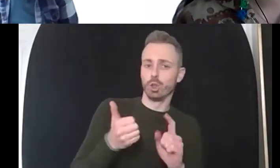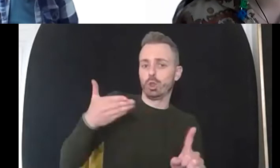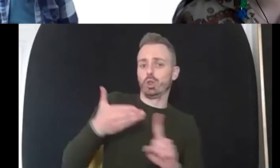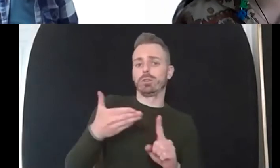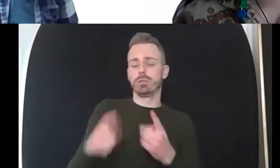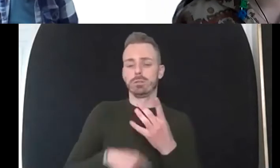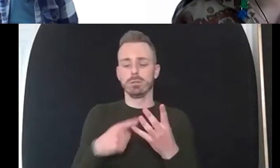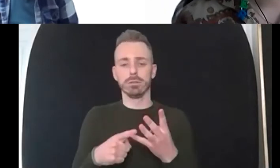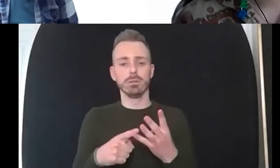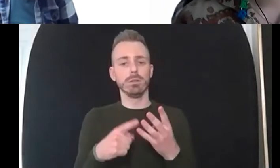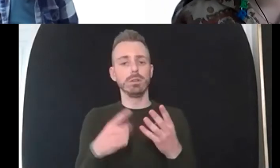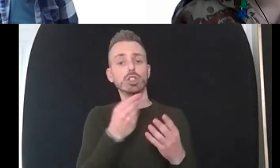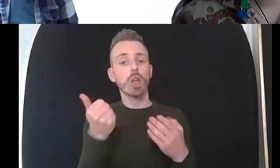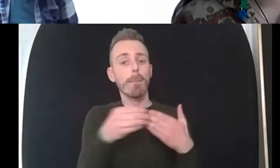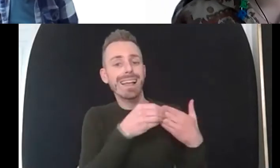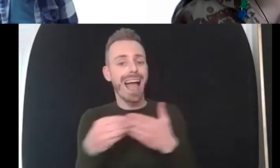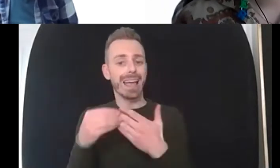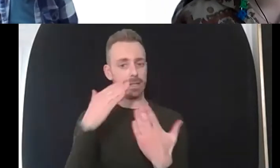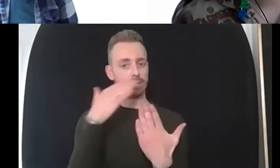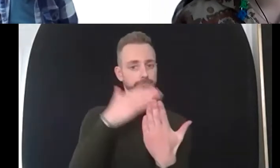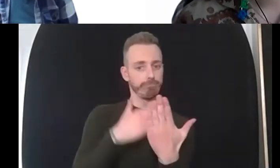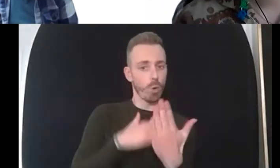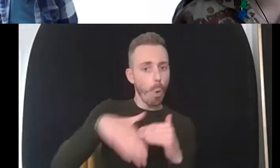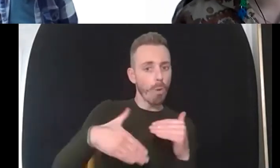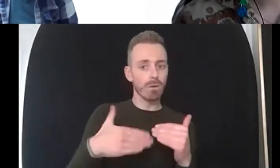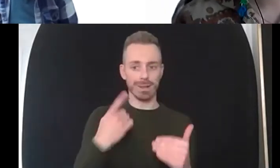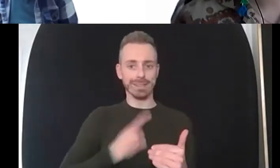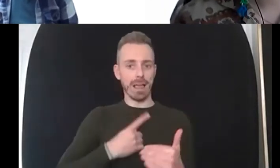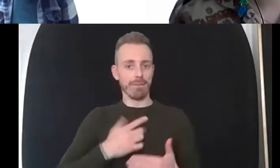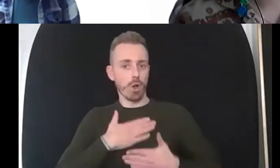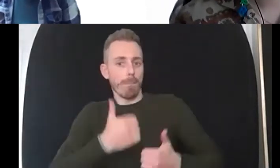um so there's lots of nice things on there that you can use and have a look at lots of short